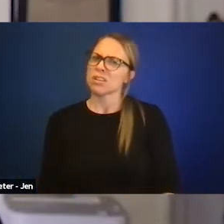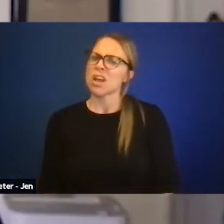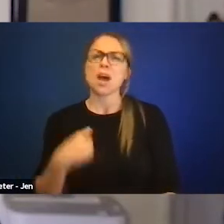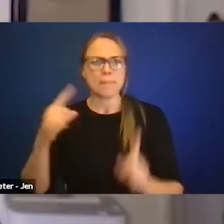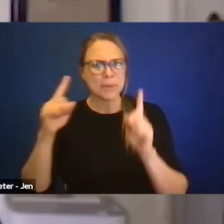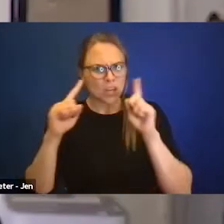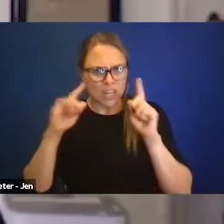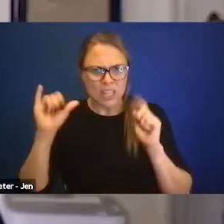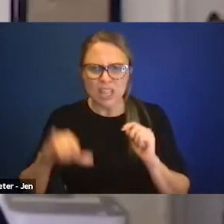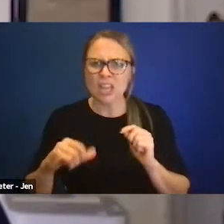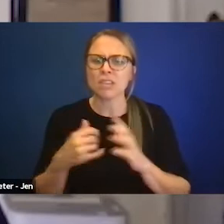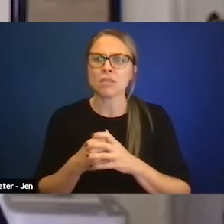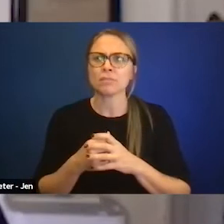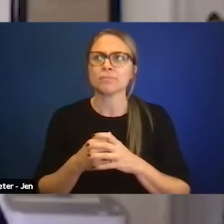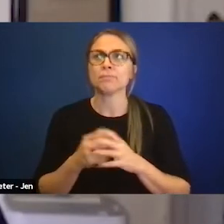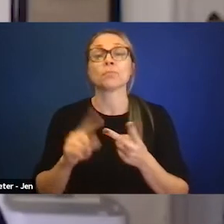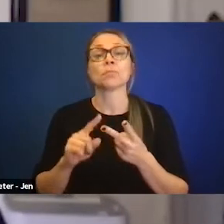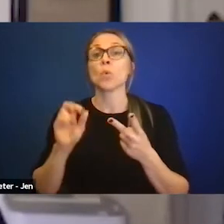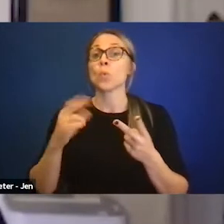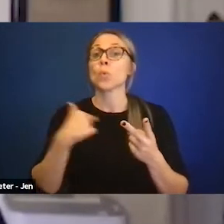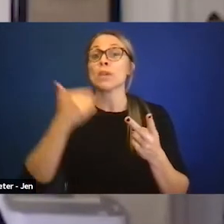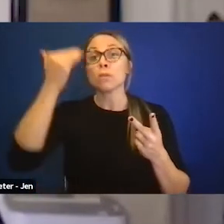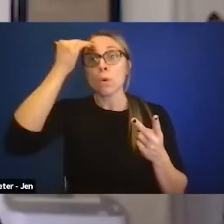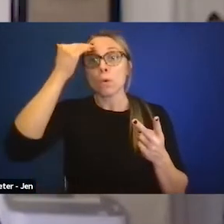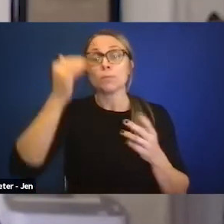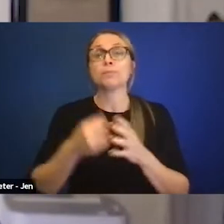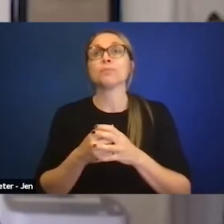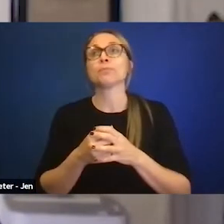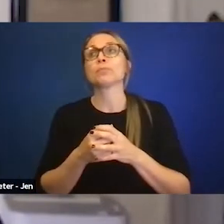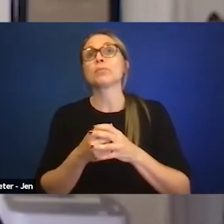we know for example that if you look at data,